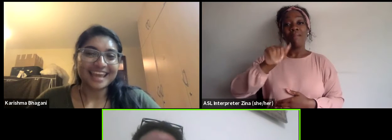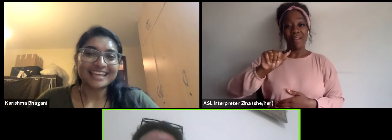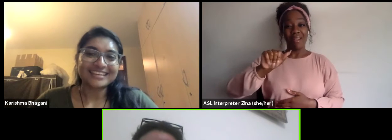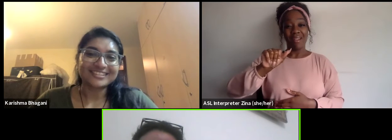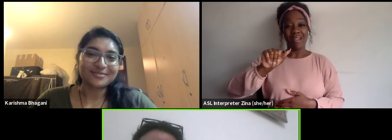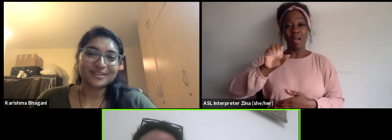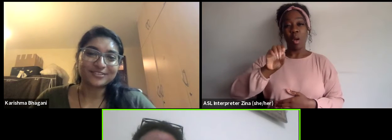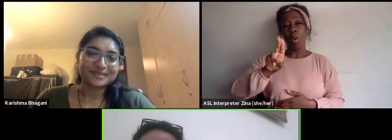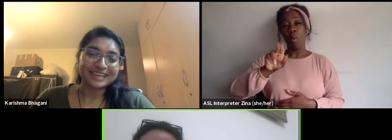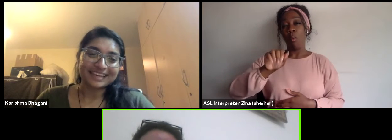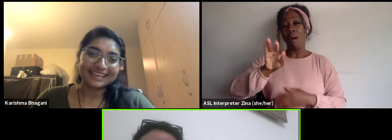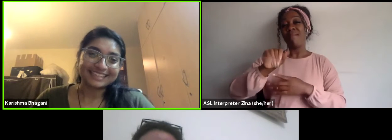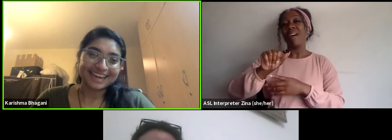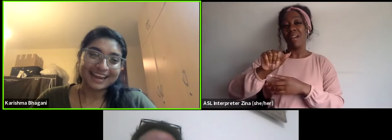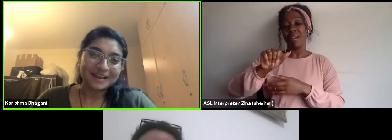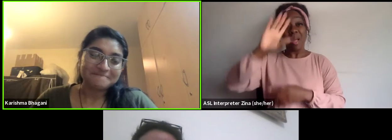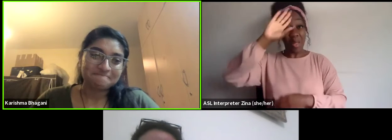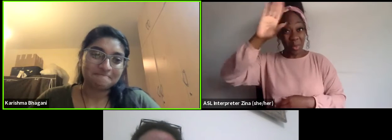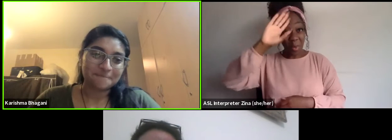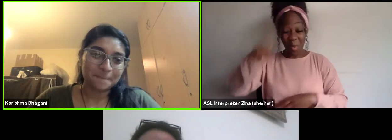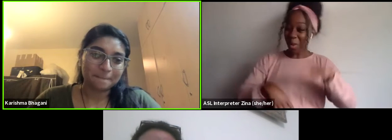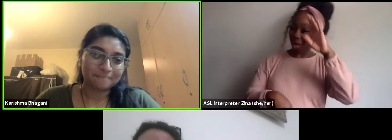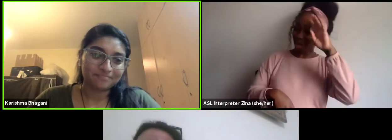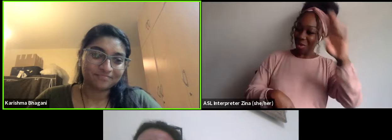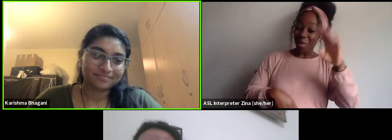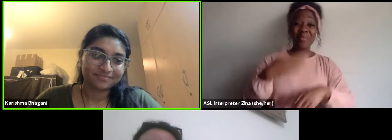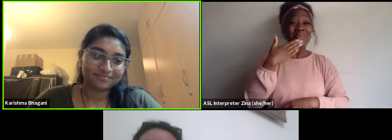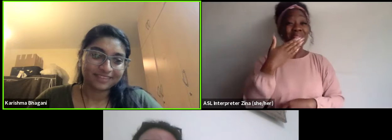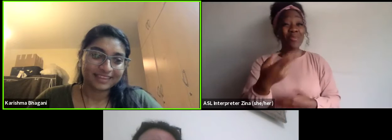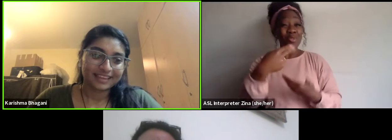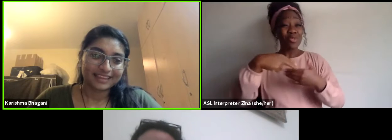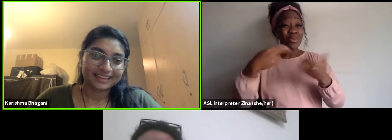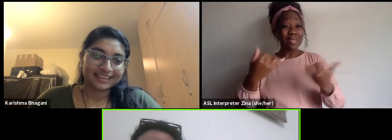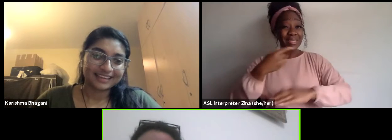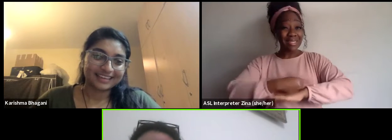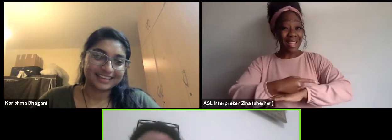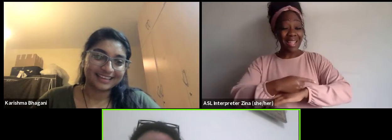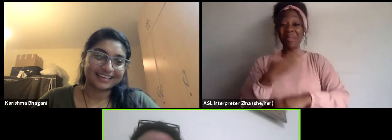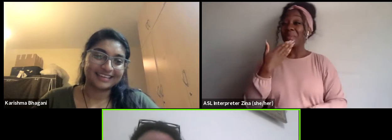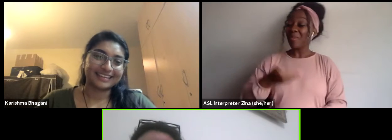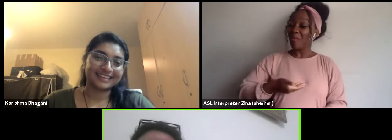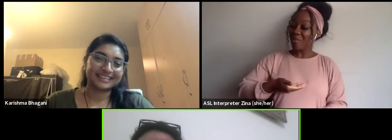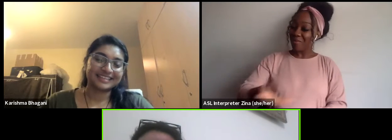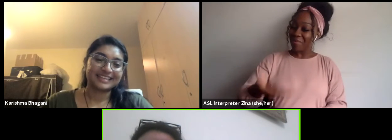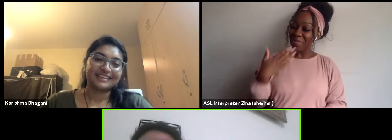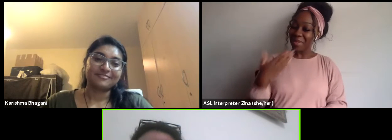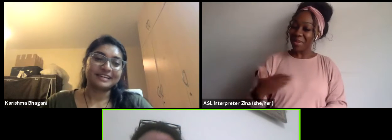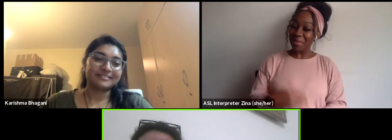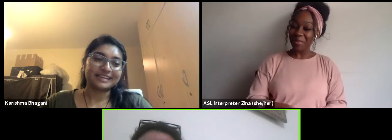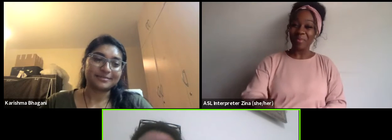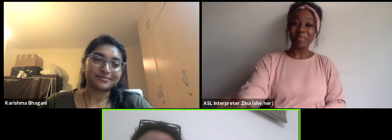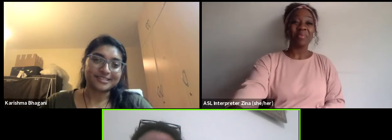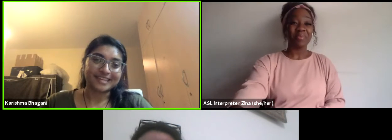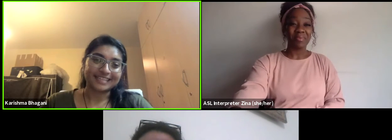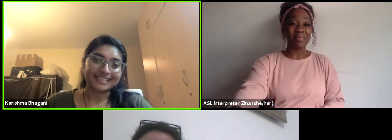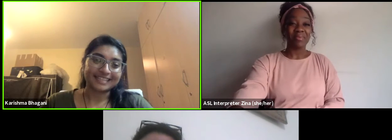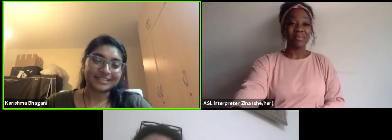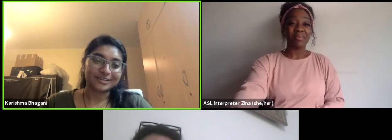Thank you so much for being here today. Thank you for inviting me, it's a pleasure. Really, really appreciate it.